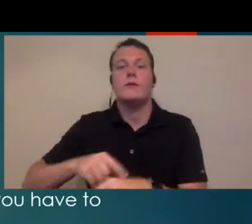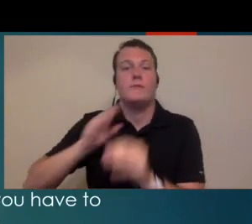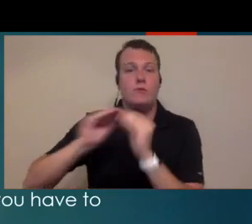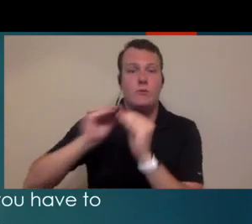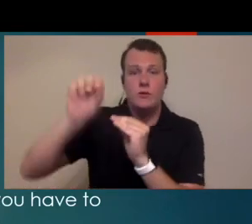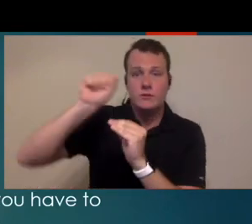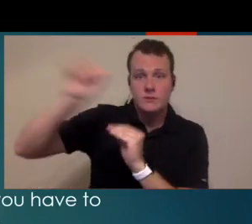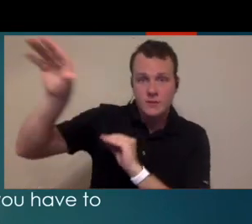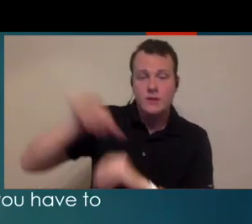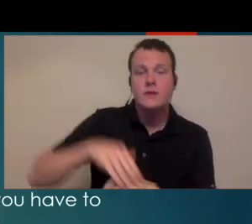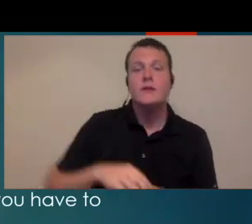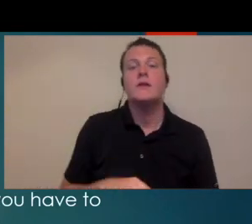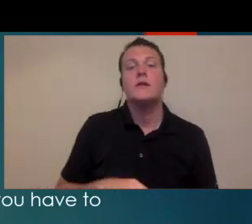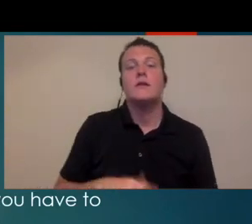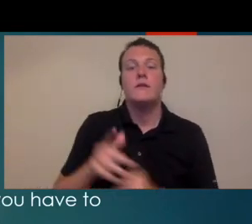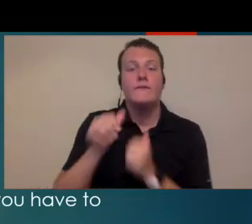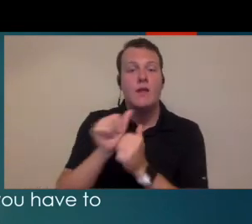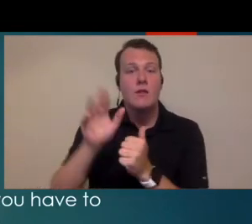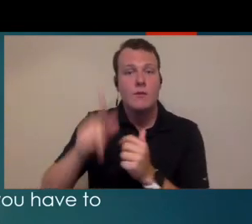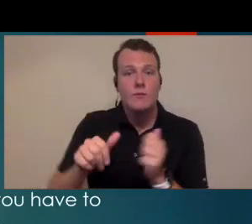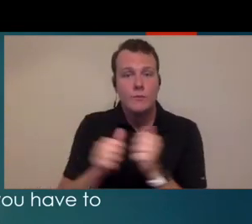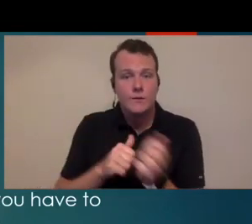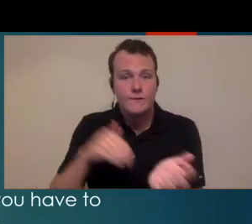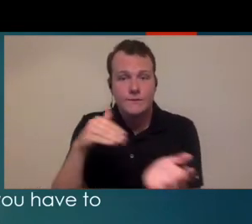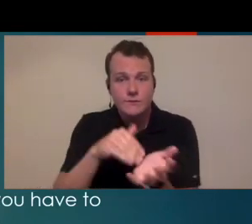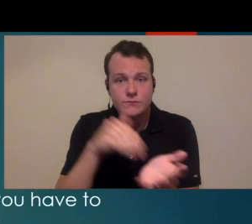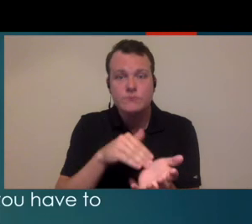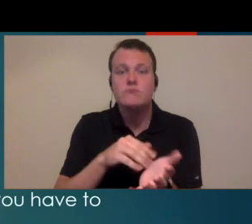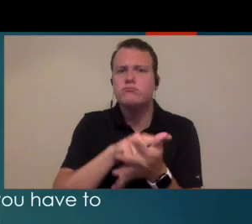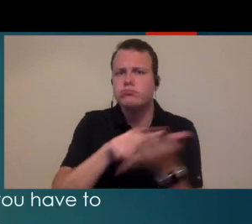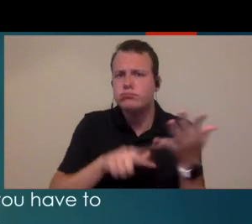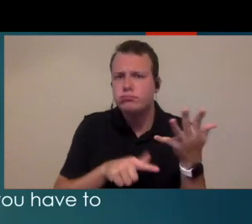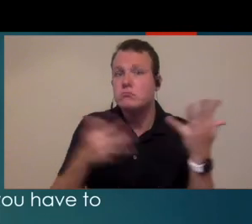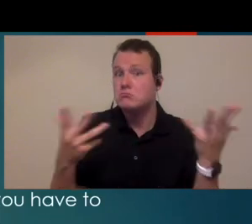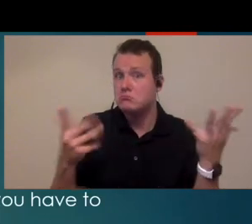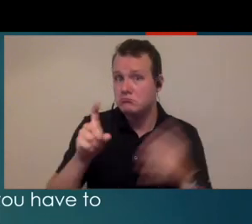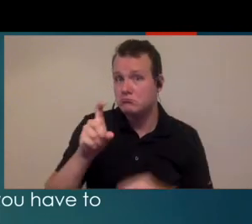sending in repairs, possibly following up with a physician, those sorts of things.